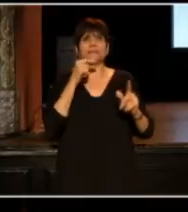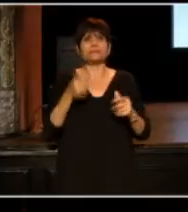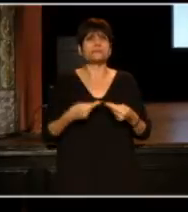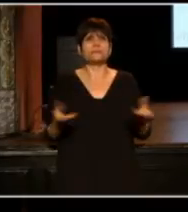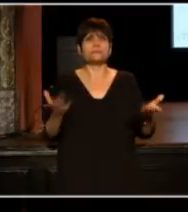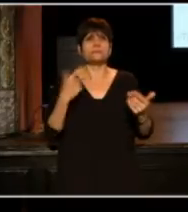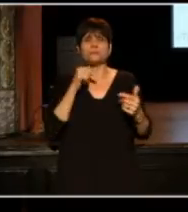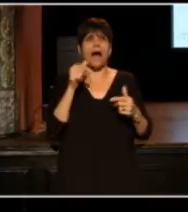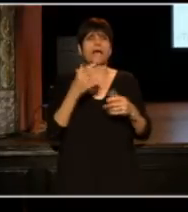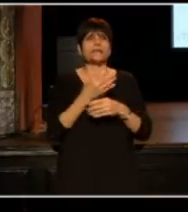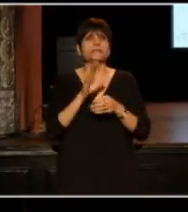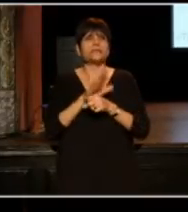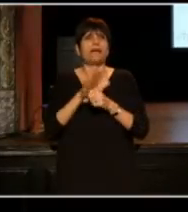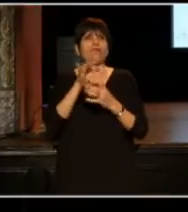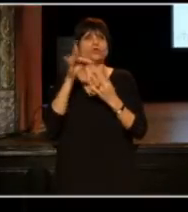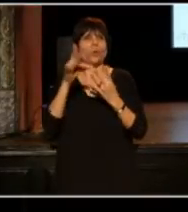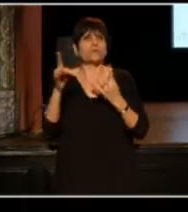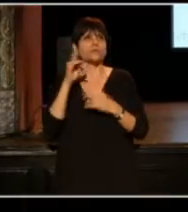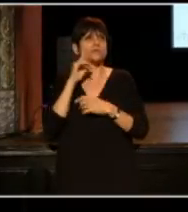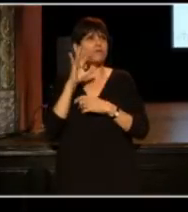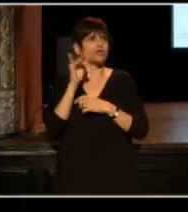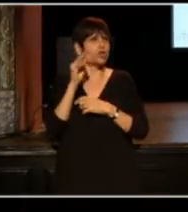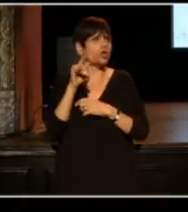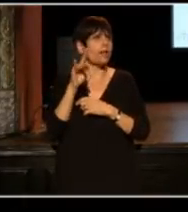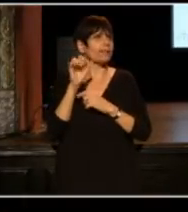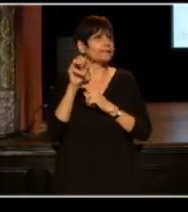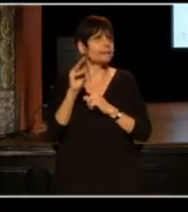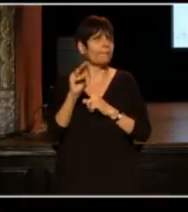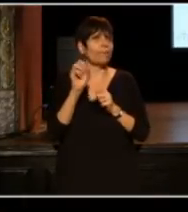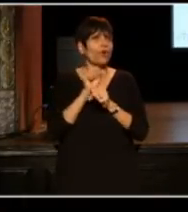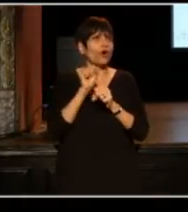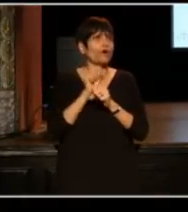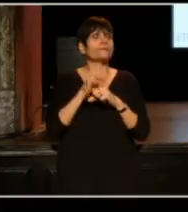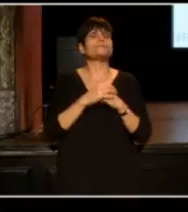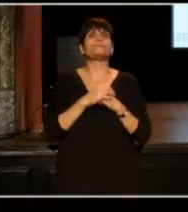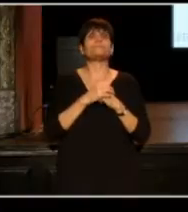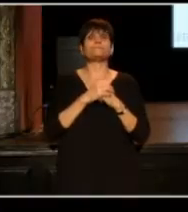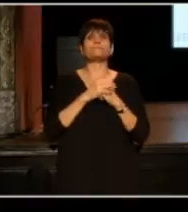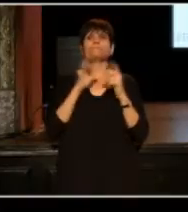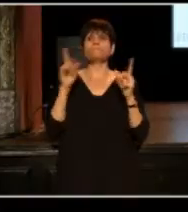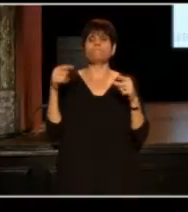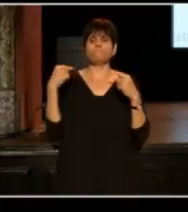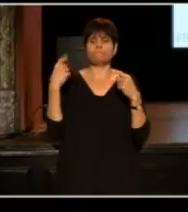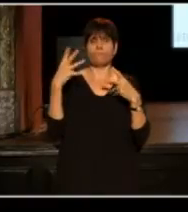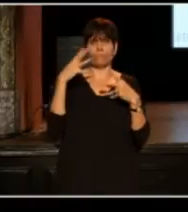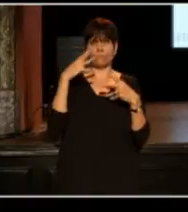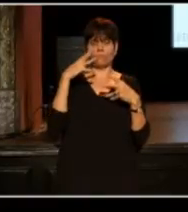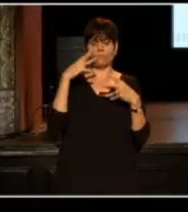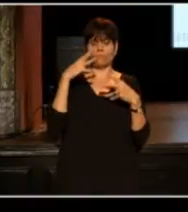I give you choices. I give you choices. Since then I've been involved in learn from and help create